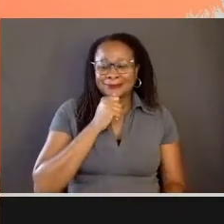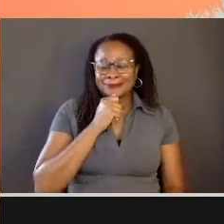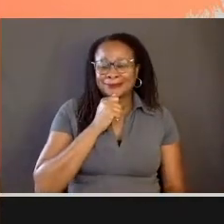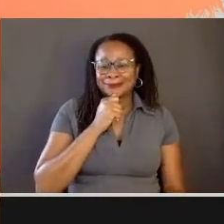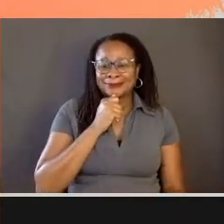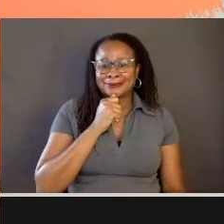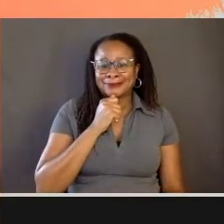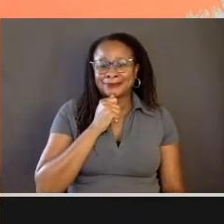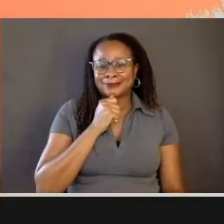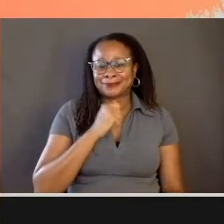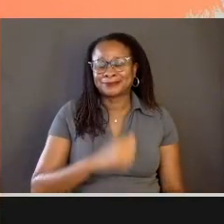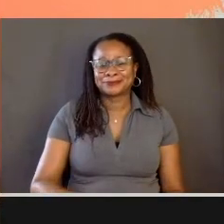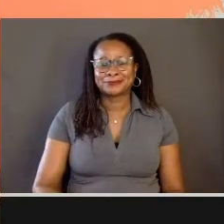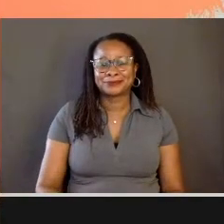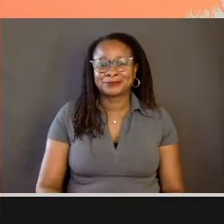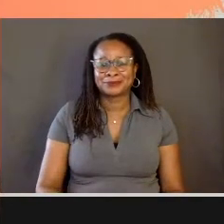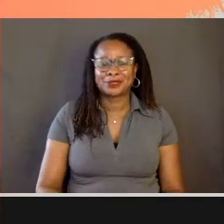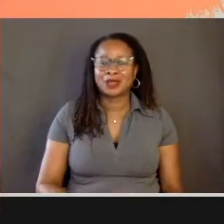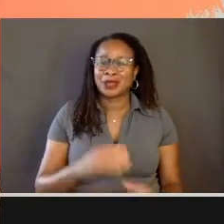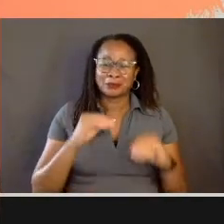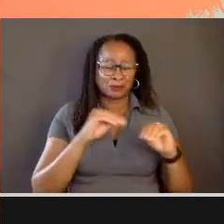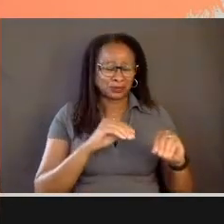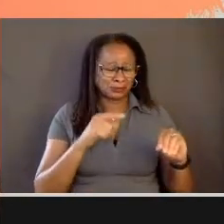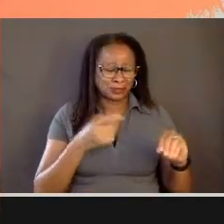What is good, may puts me into this seat